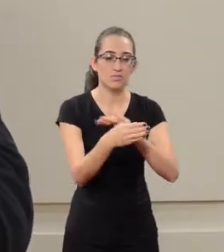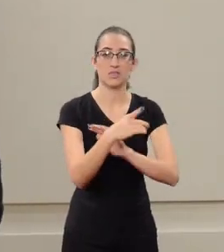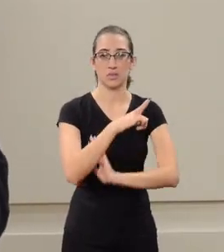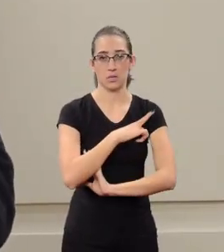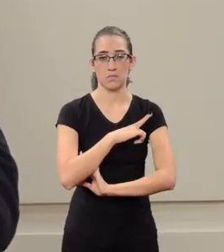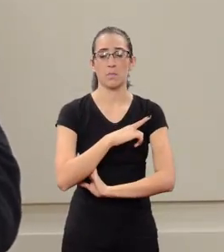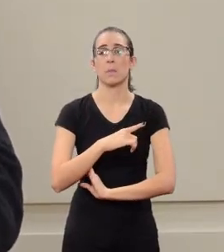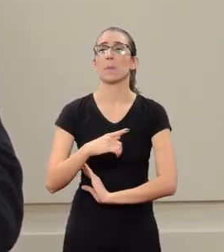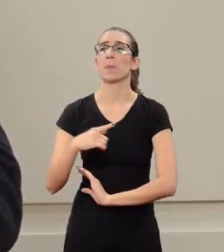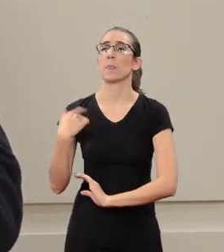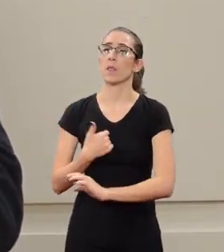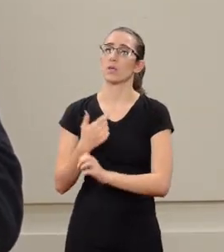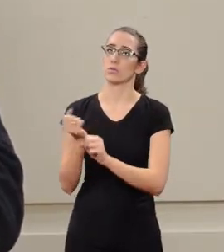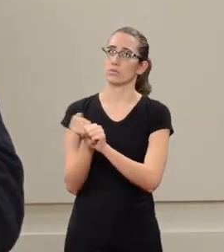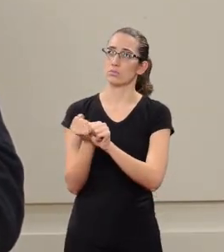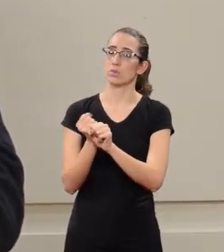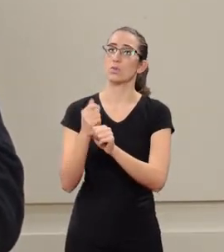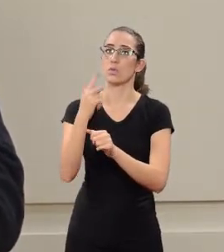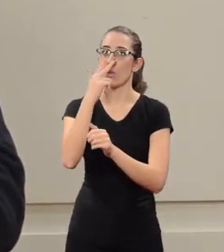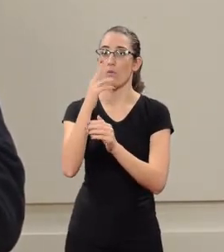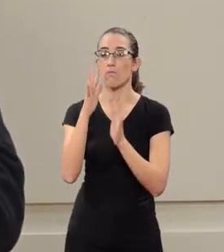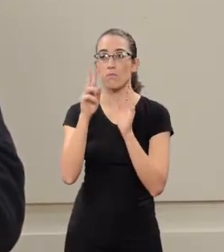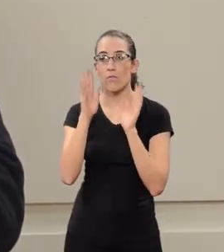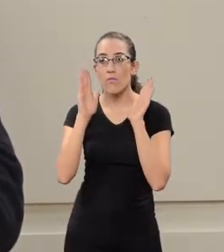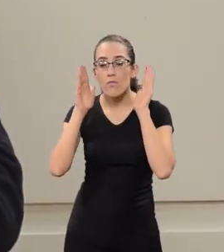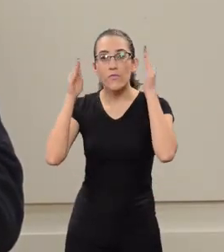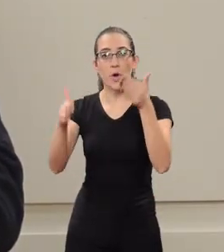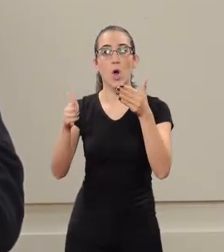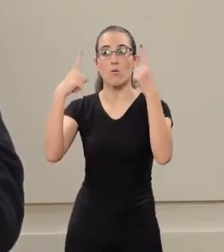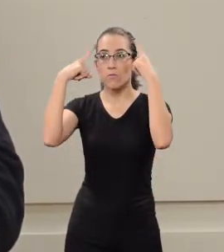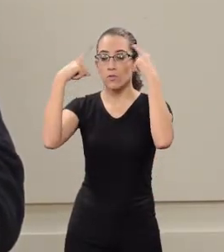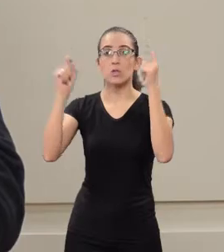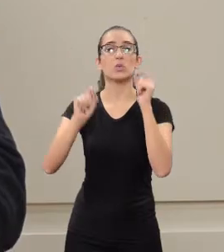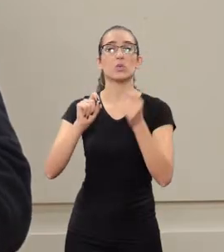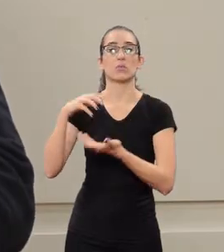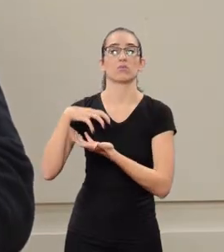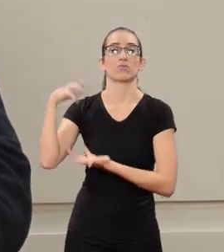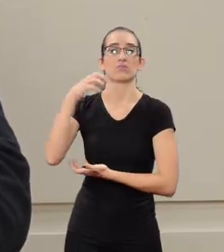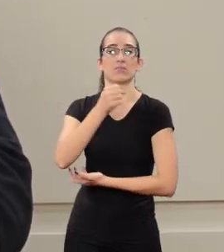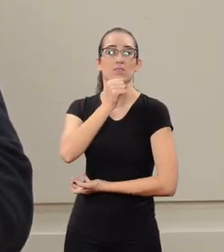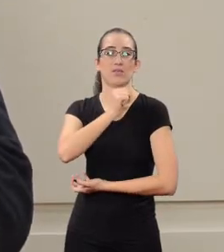There are years in which we work harder on the violence against the elderly.